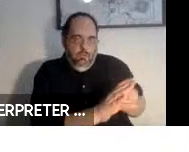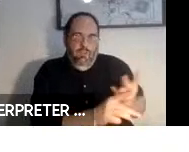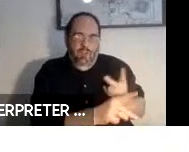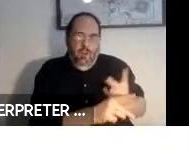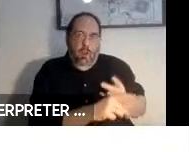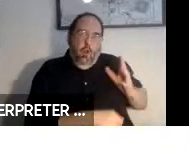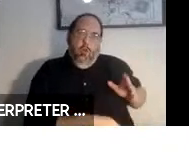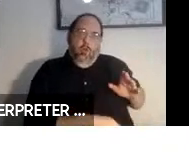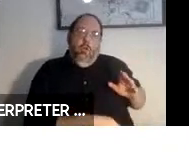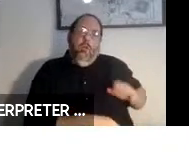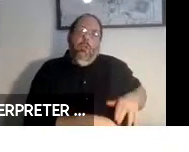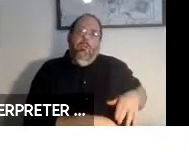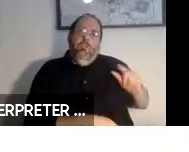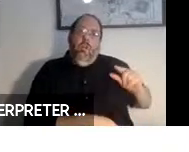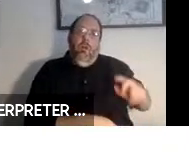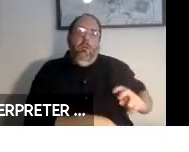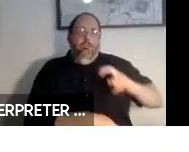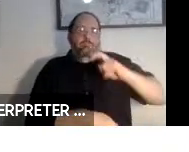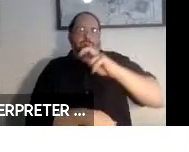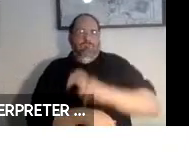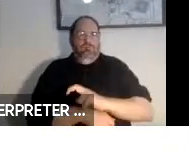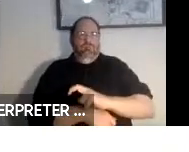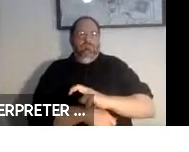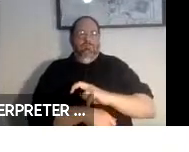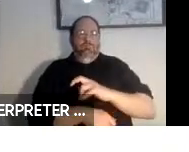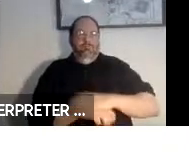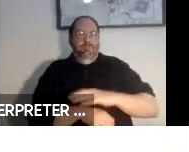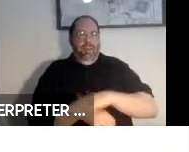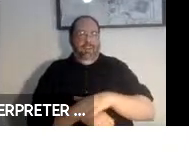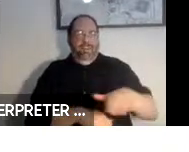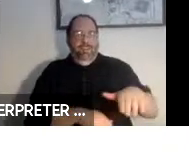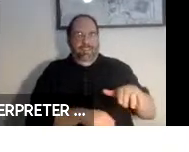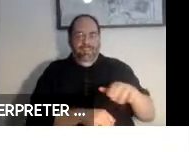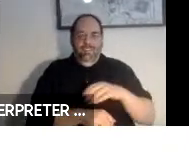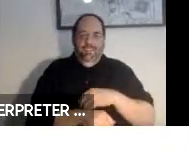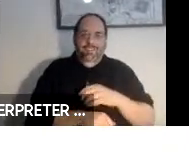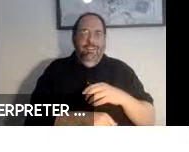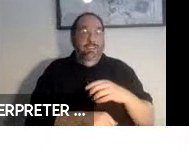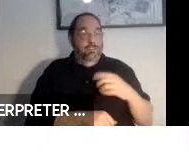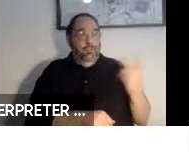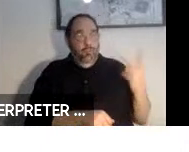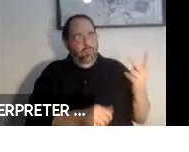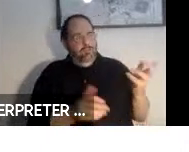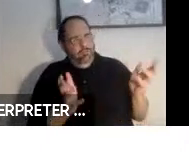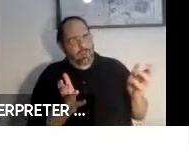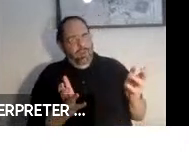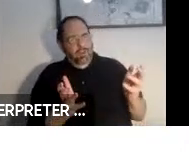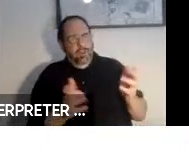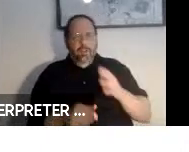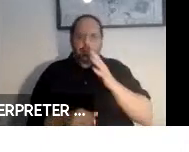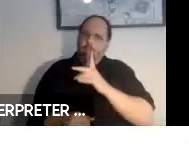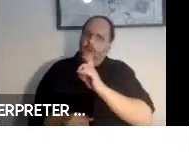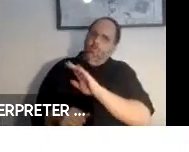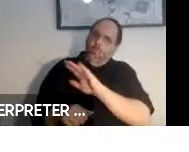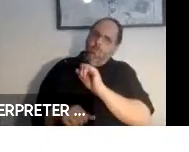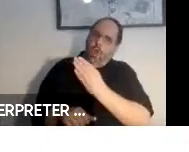across my suit, we had a chance to talk and she asked what did. I told her I did web development.